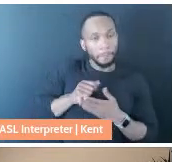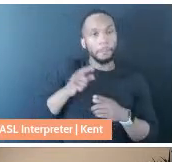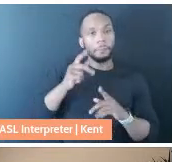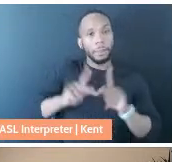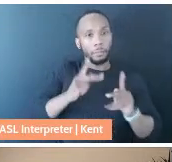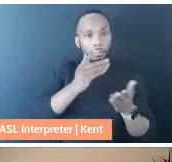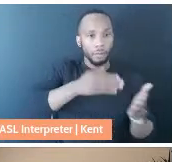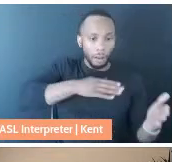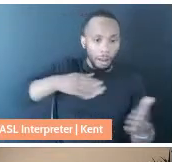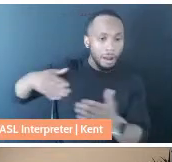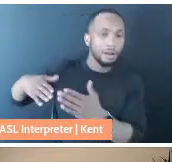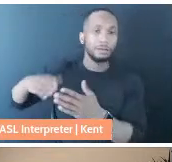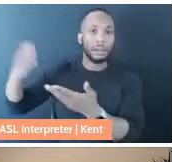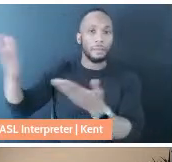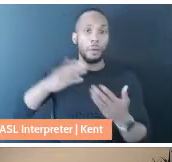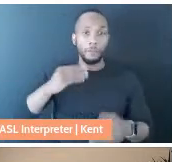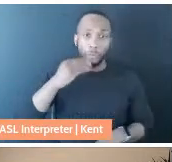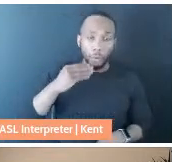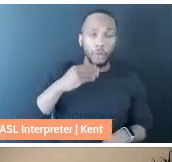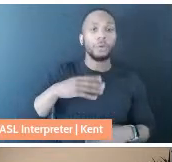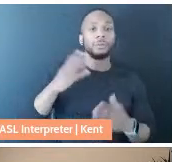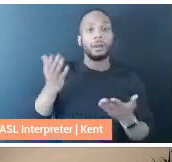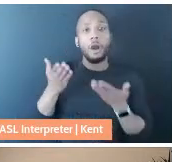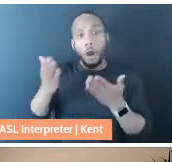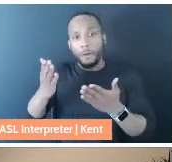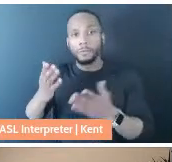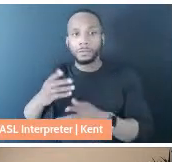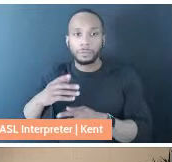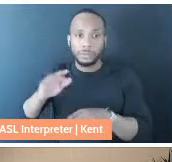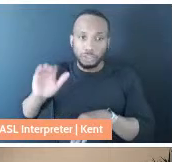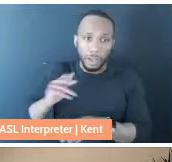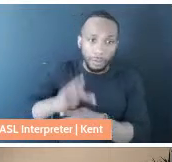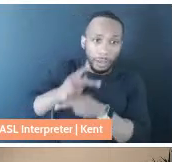People who offered childcare, people who sent gifts, people who helped me remember